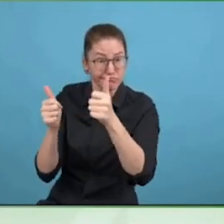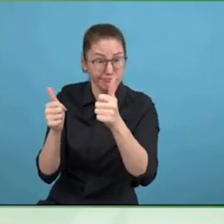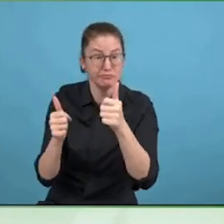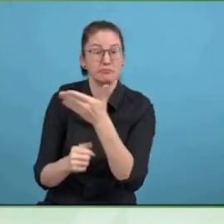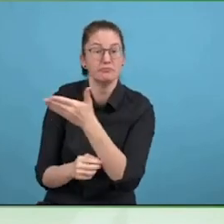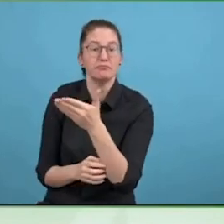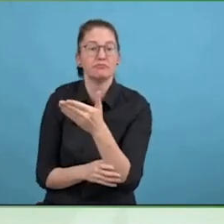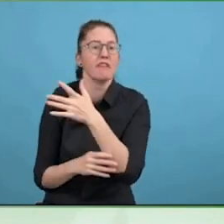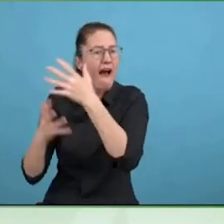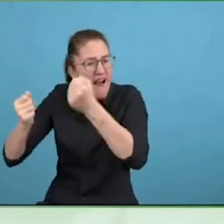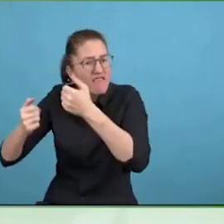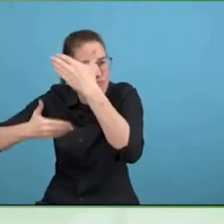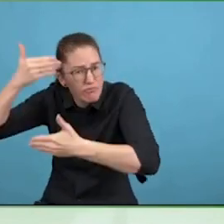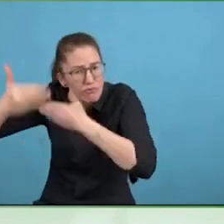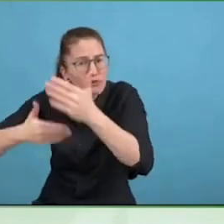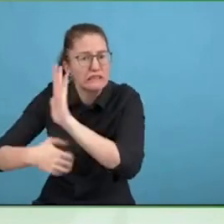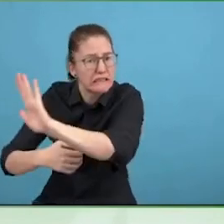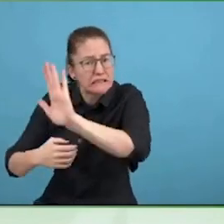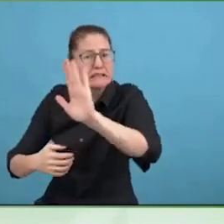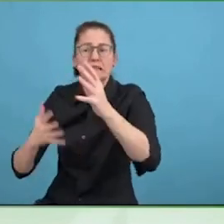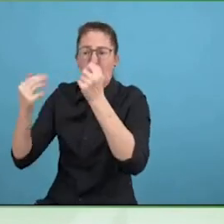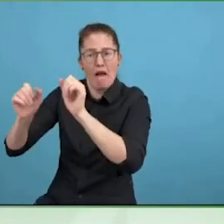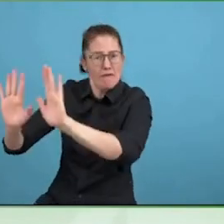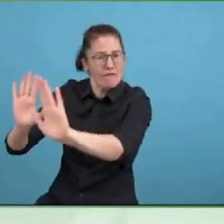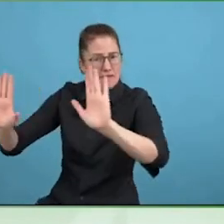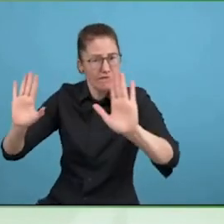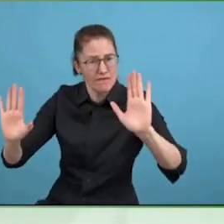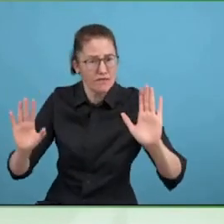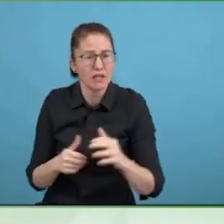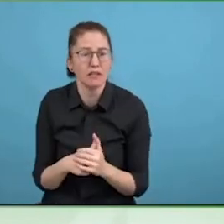understood it, mirroring that and kindly to that -- tying it to that